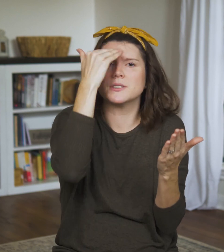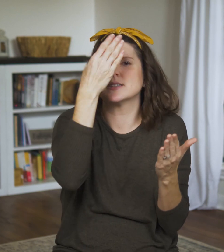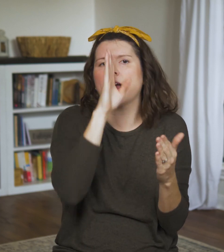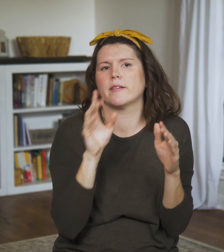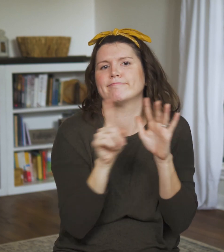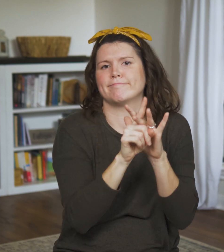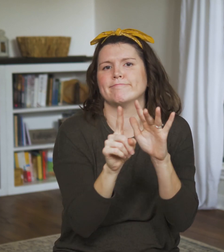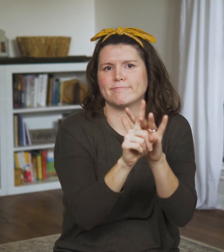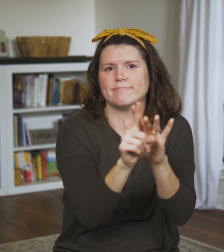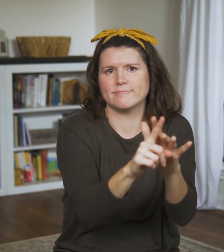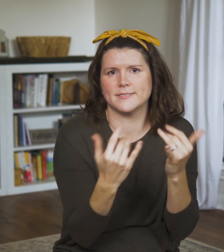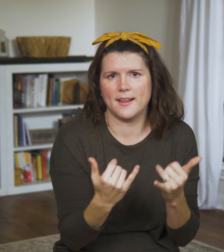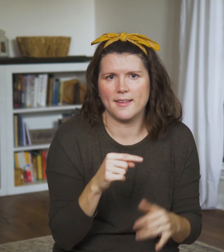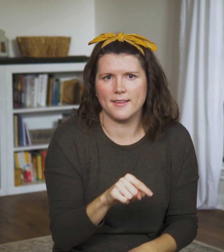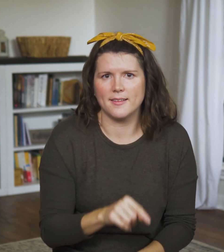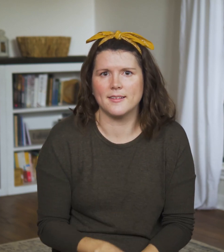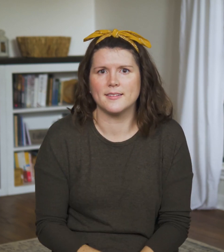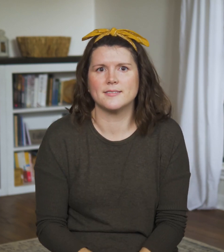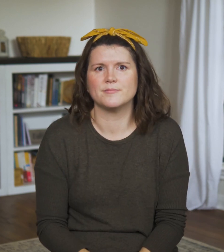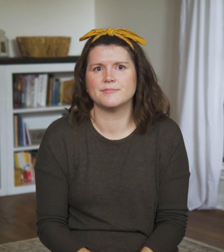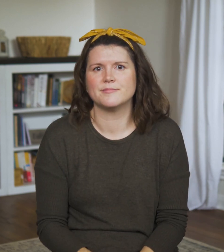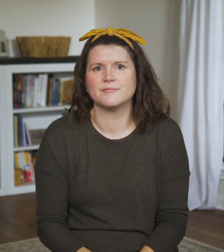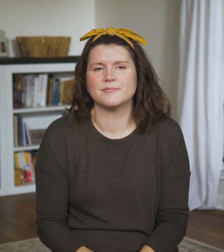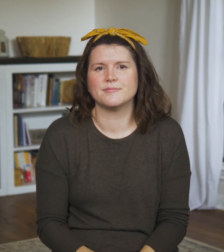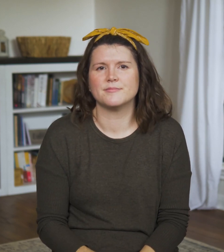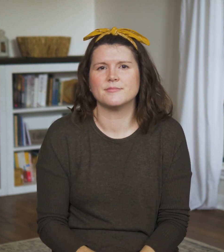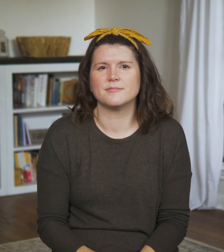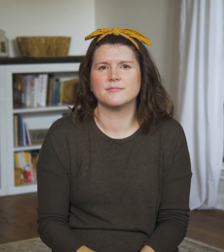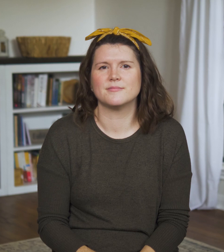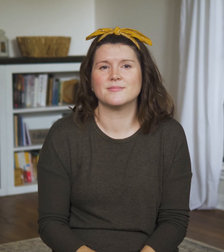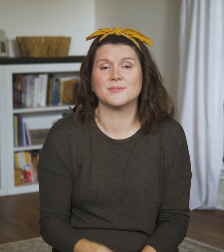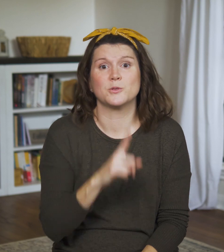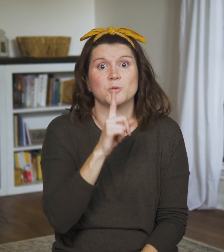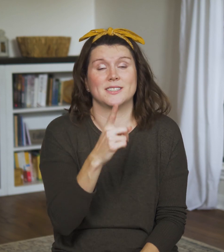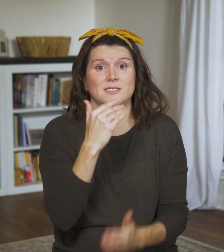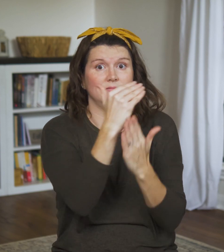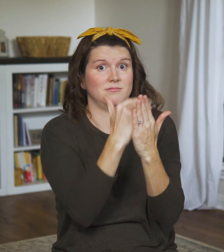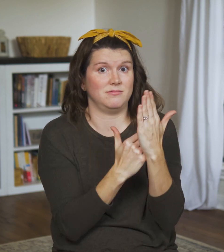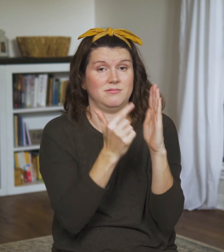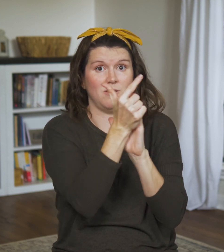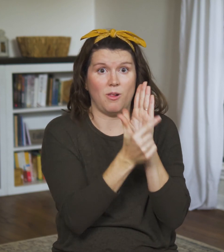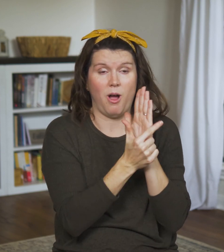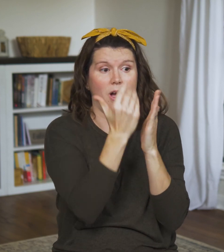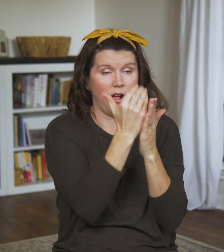stores and restaurants are closed, and the city rests.